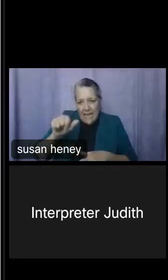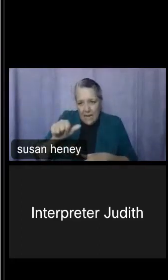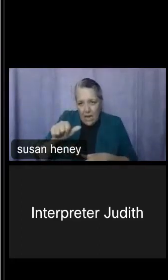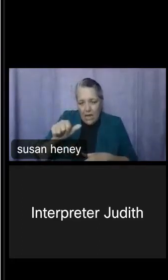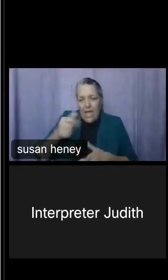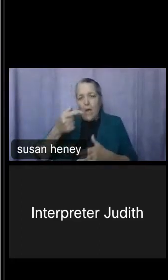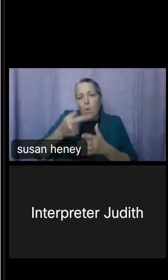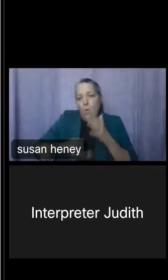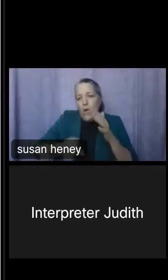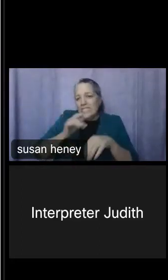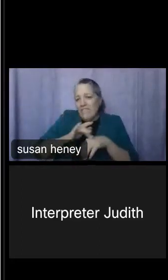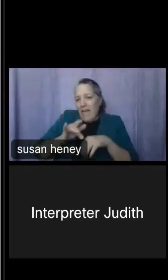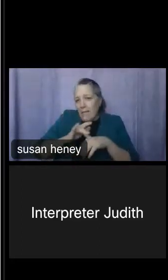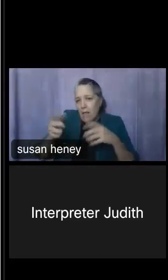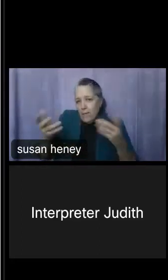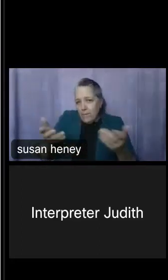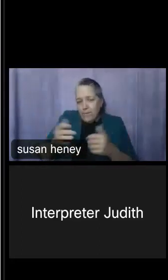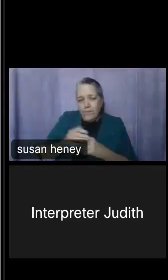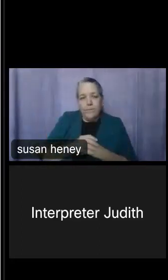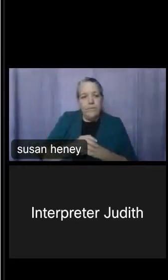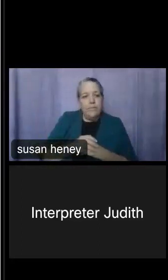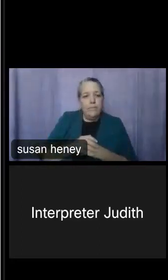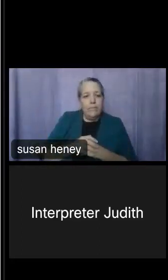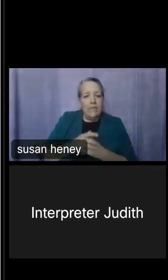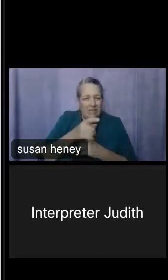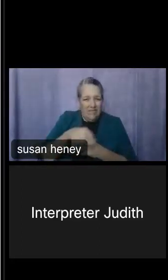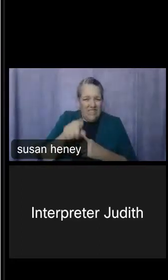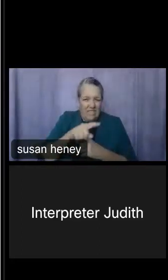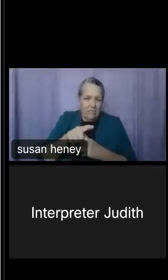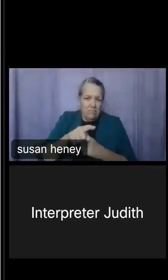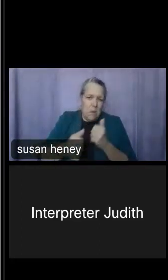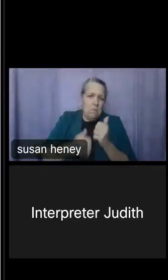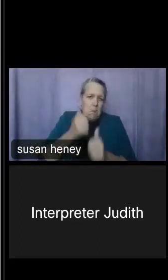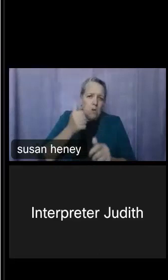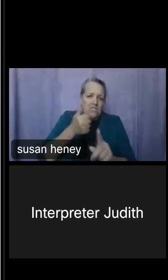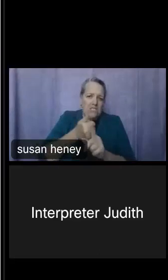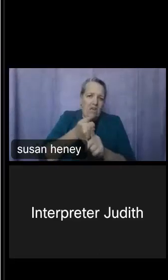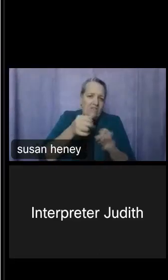I'm going to focus -- most of these are self-explanatory. I'm going to focus at the tract, which is